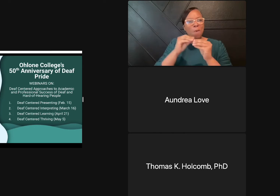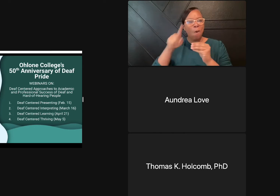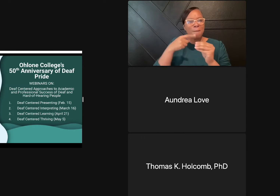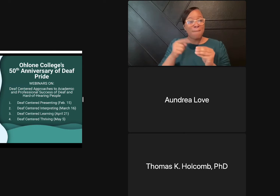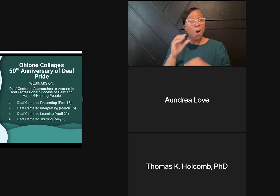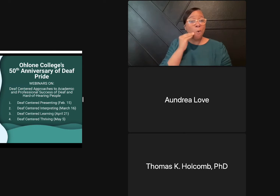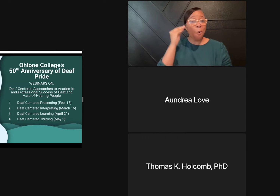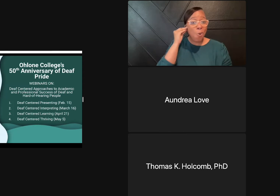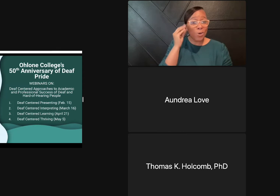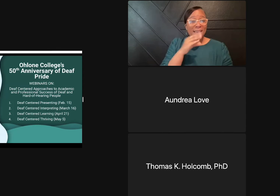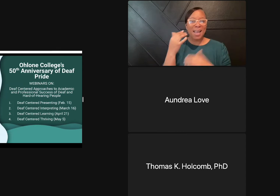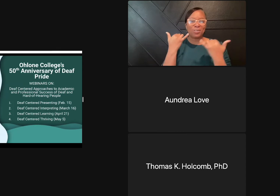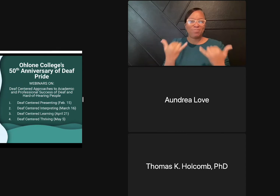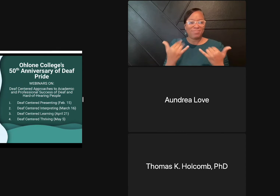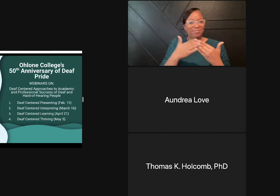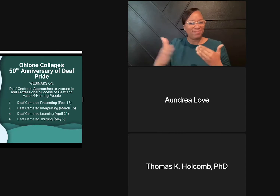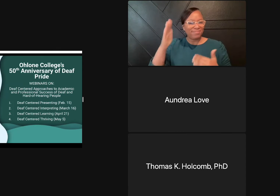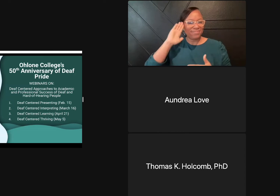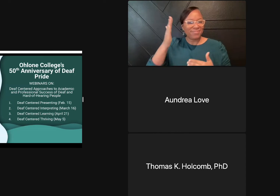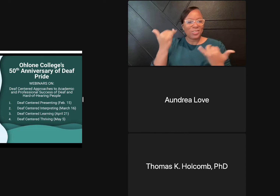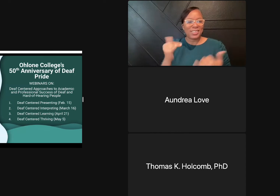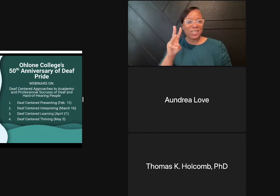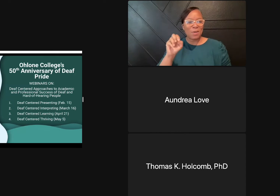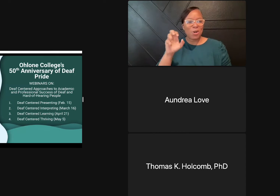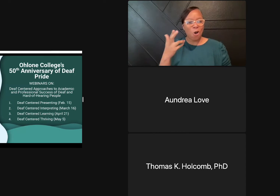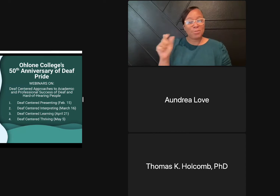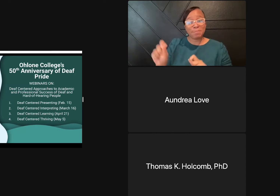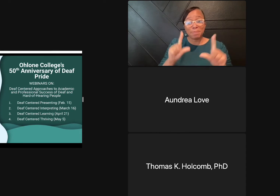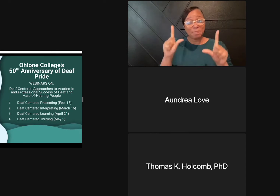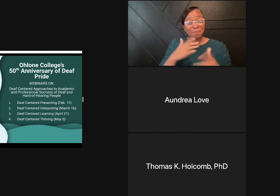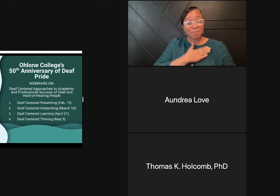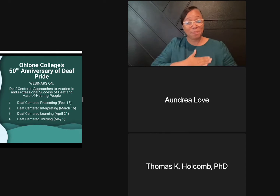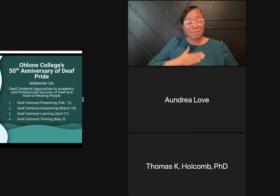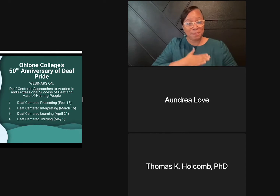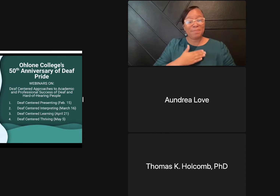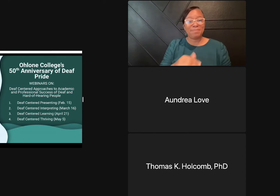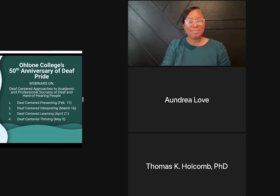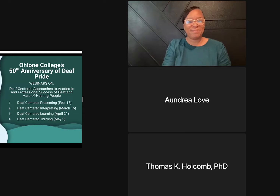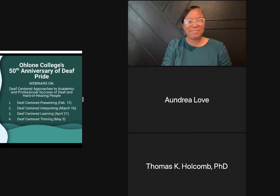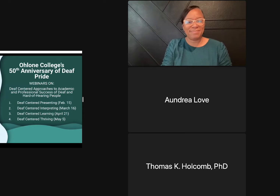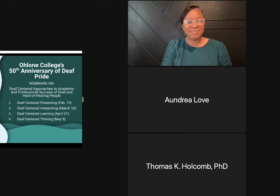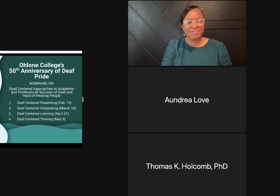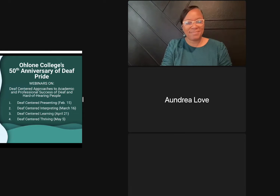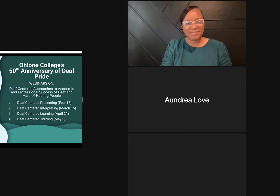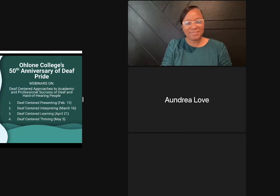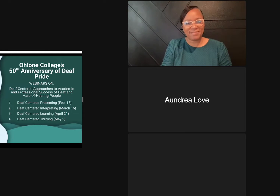Love to share more about their celebration and the event for today.